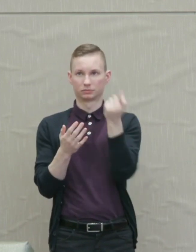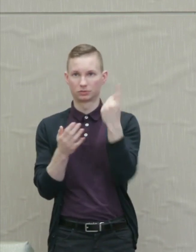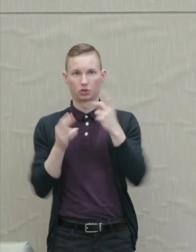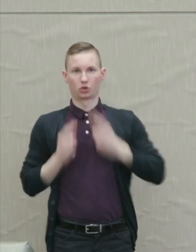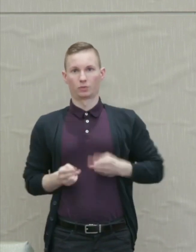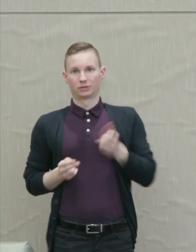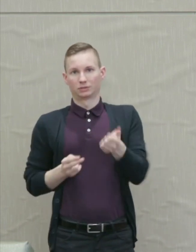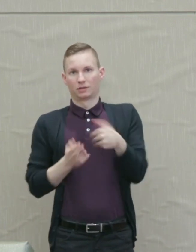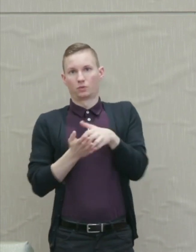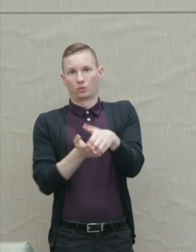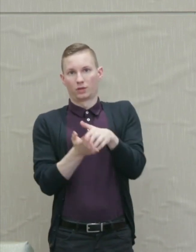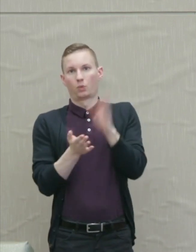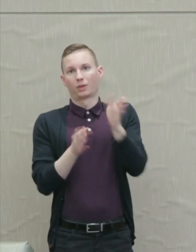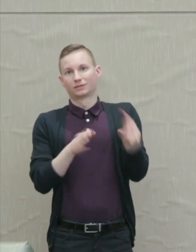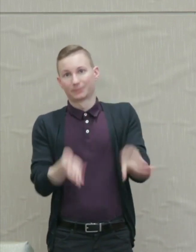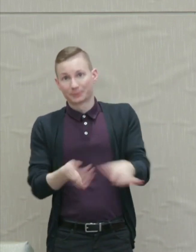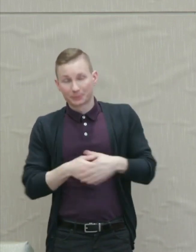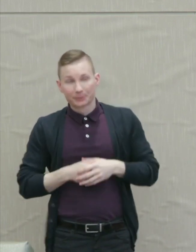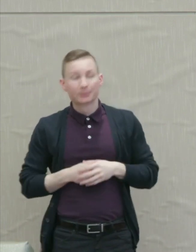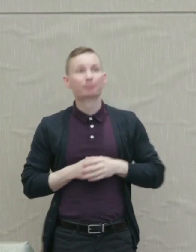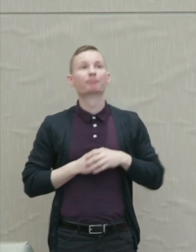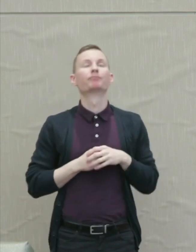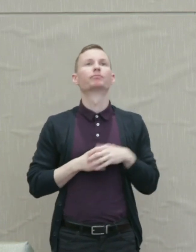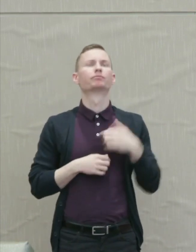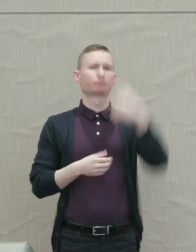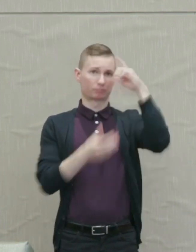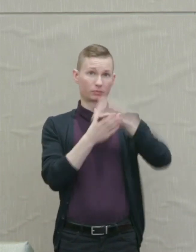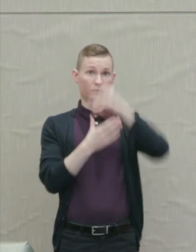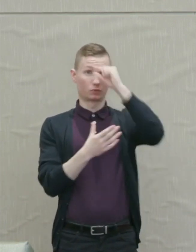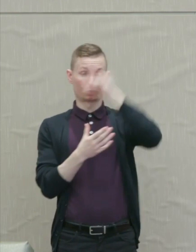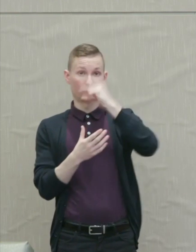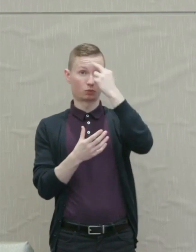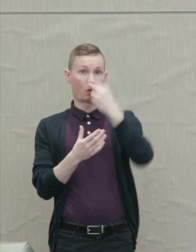Martha Nussbaum: I believe the Greeks and Romans are right.